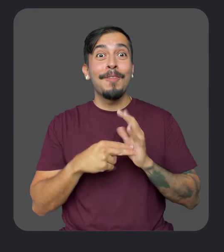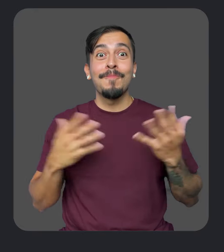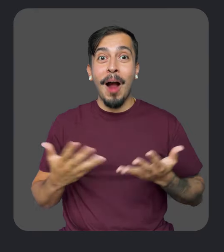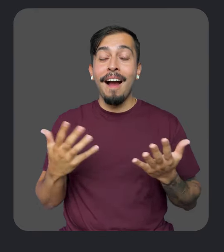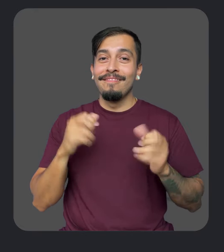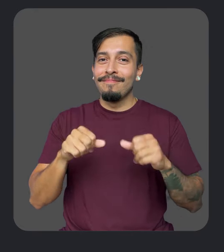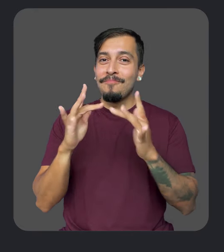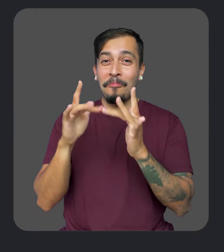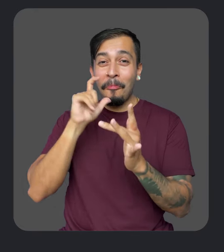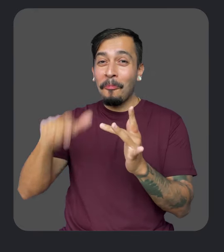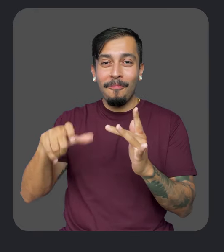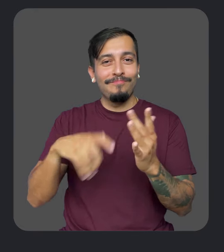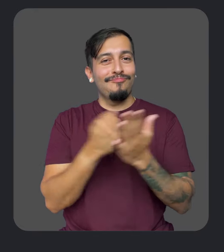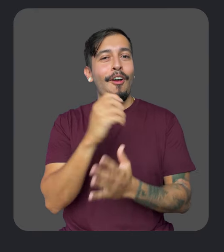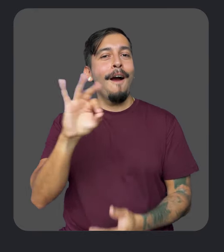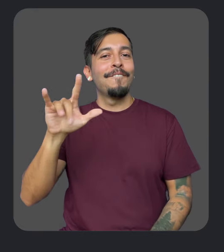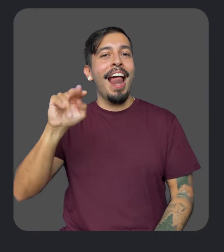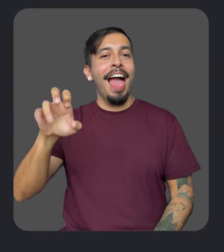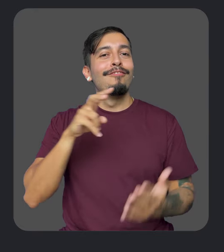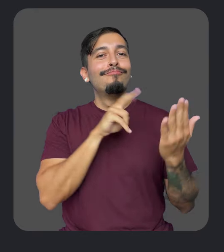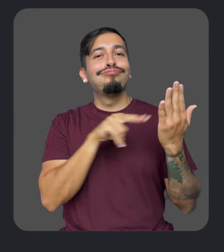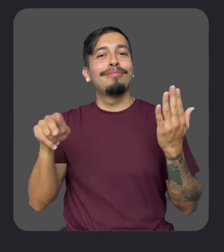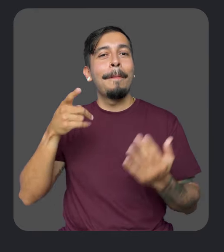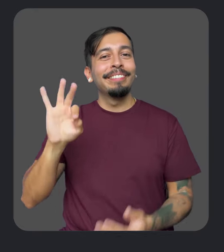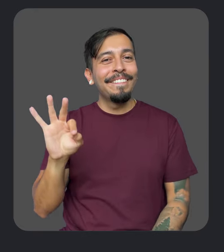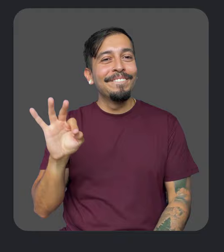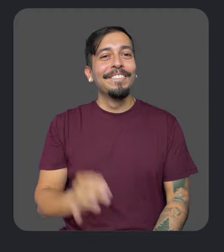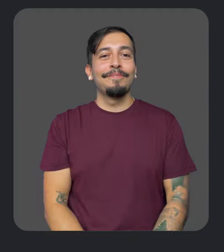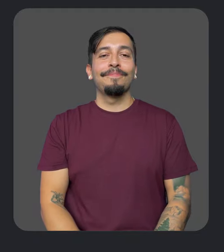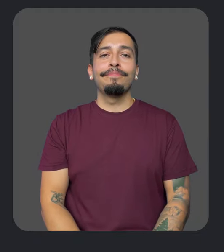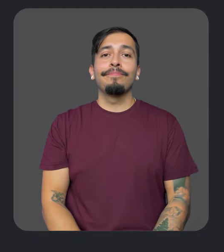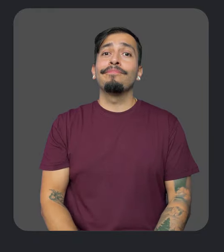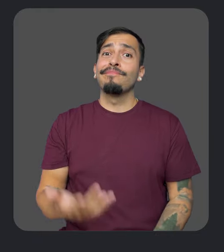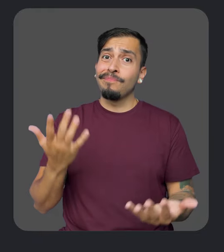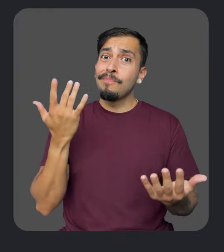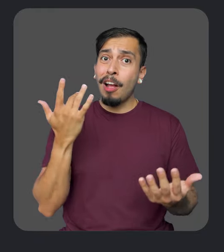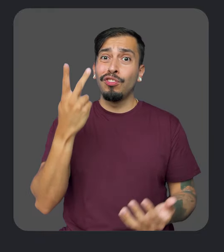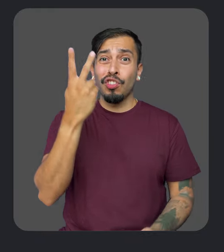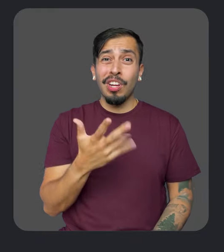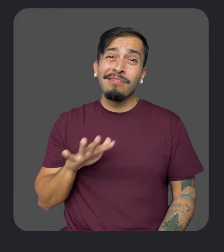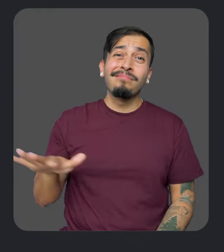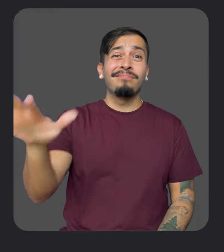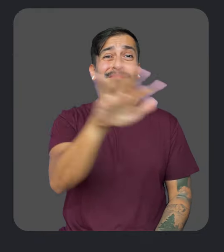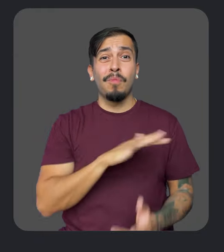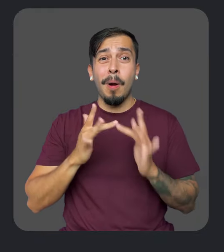that users can read PDFs offline without needing to go on a browser. And because nearly two-thirds of web pages lack proper image labels,